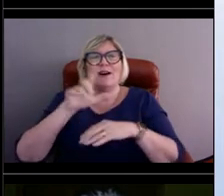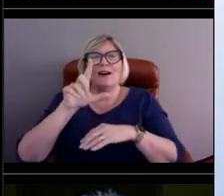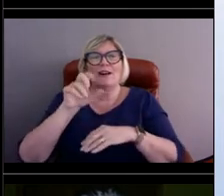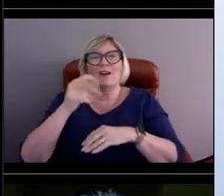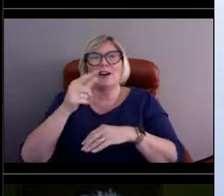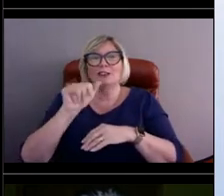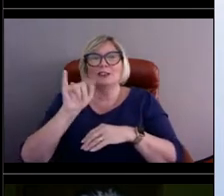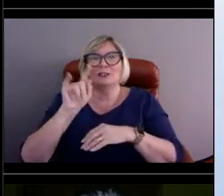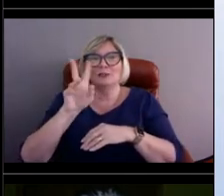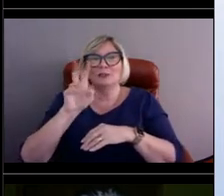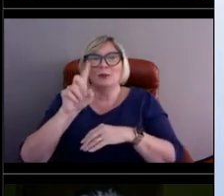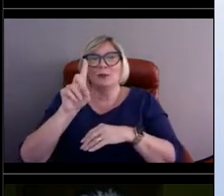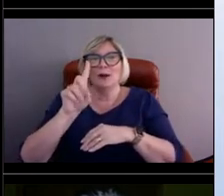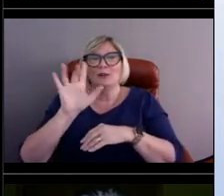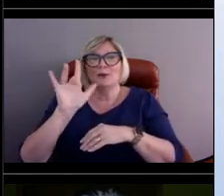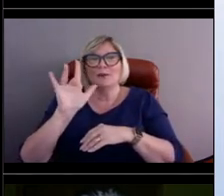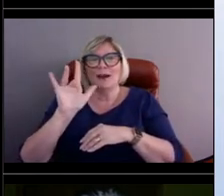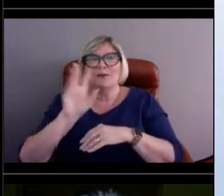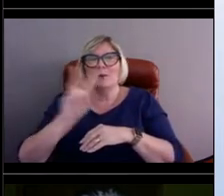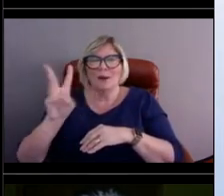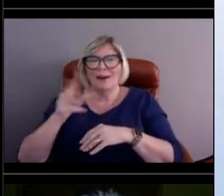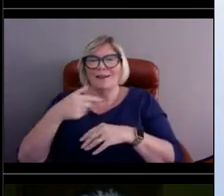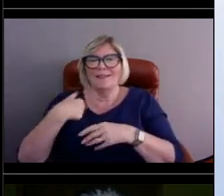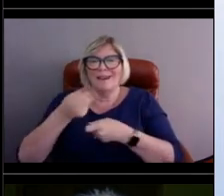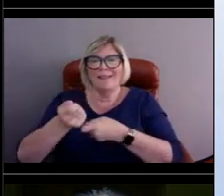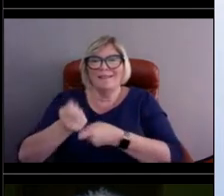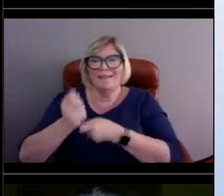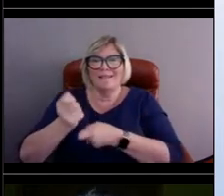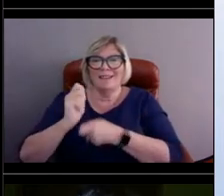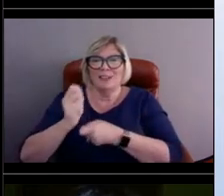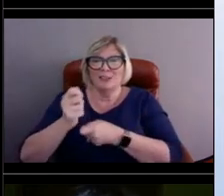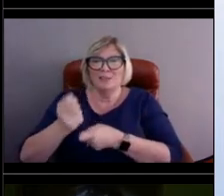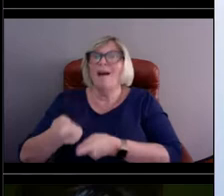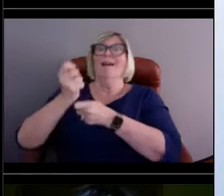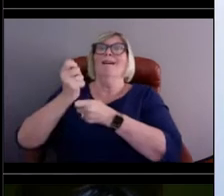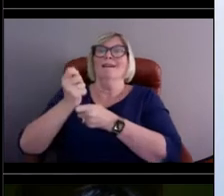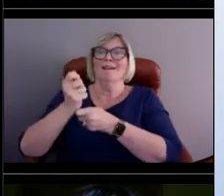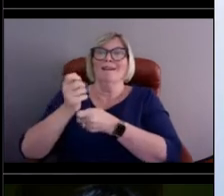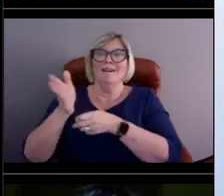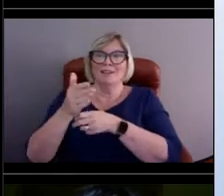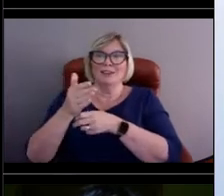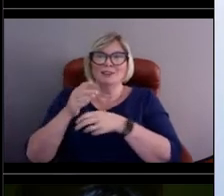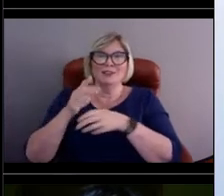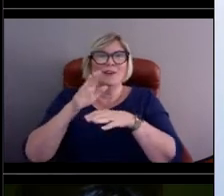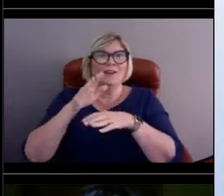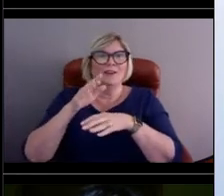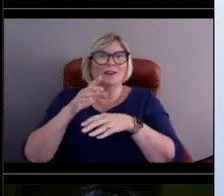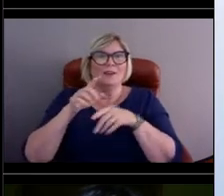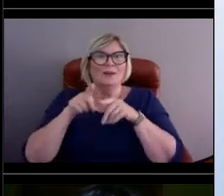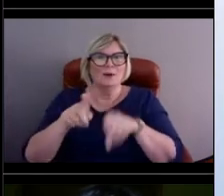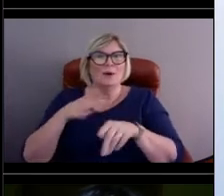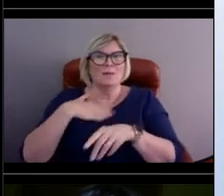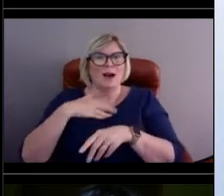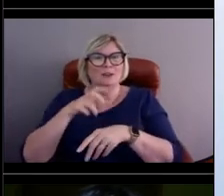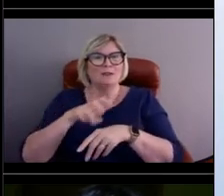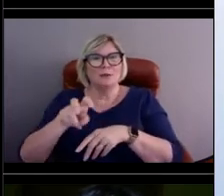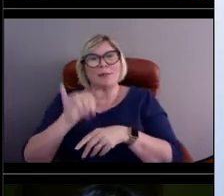I caught a fish there on one of my trips and I believe it's actually one of the ones I actually jumped on,